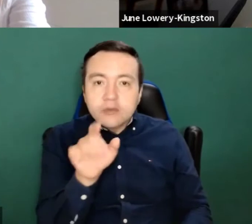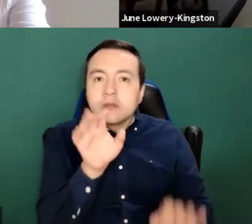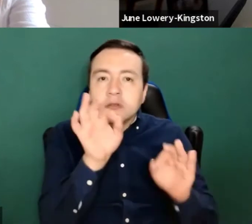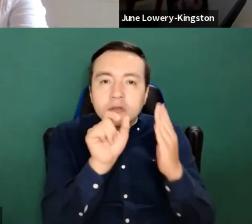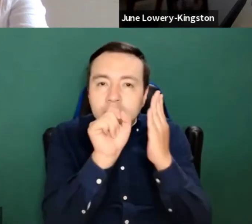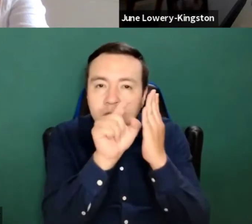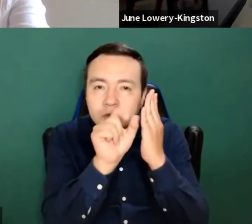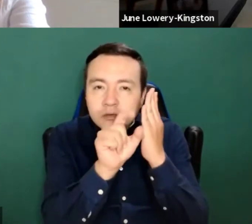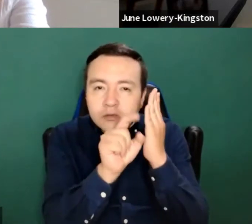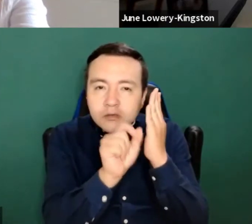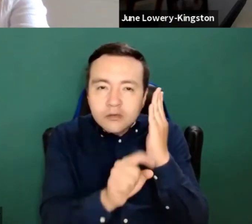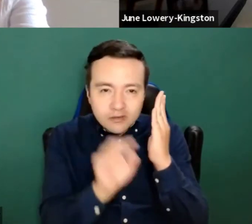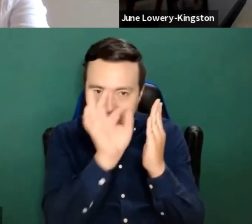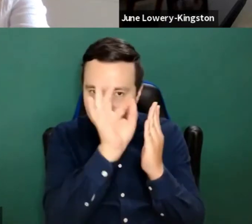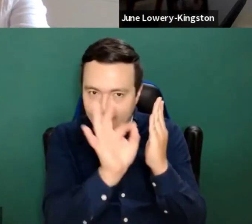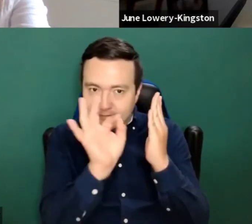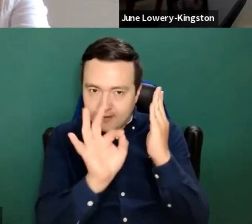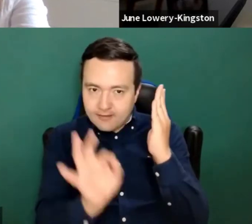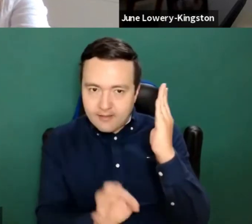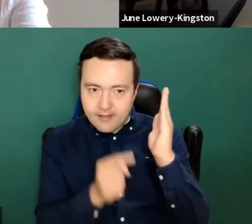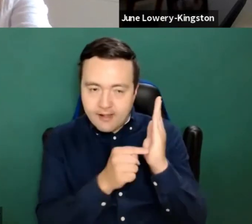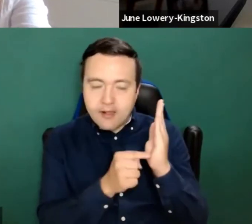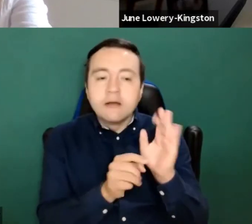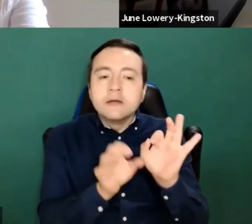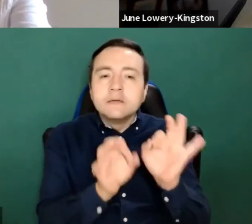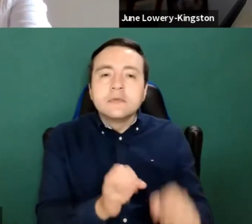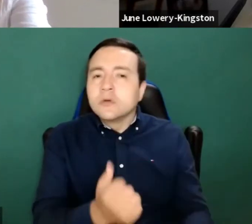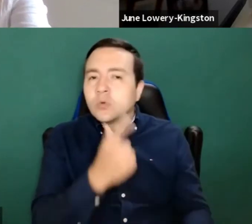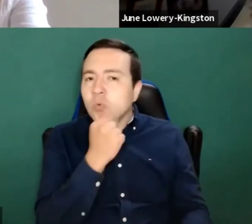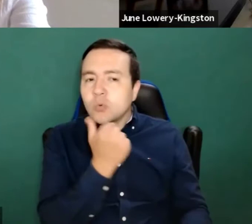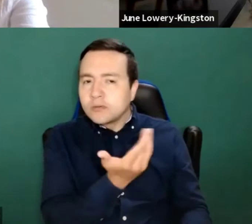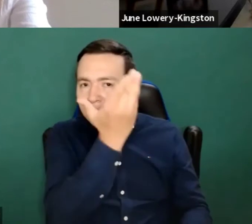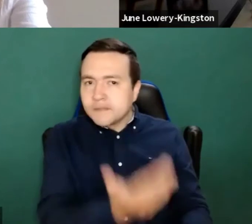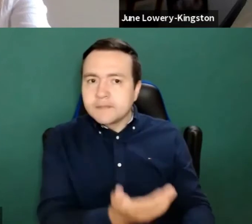their interest really Who are they giving their contribution as?